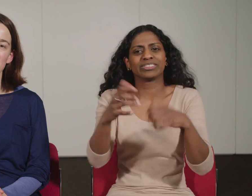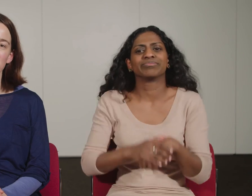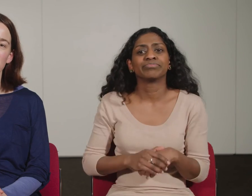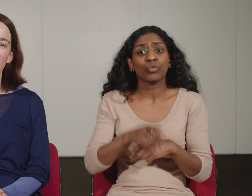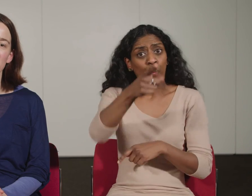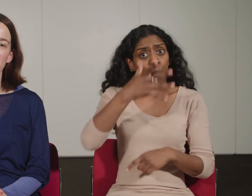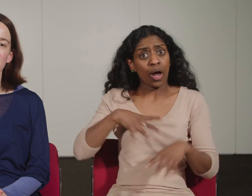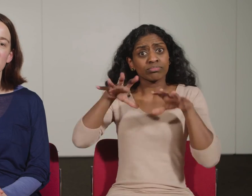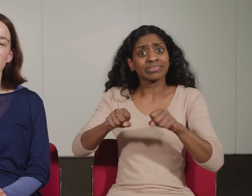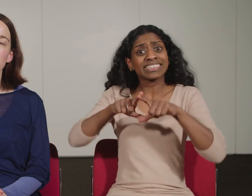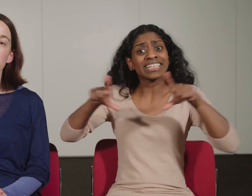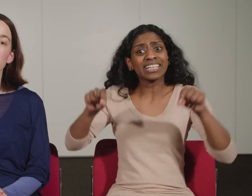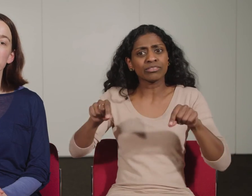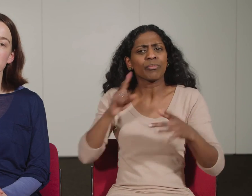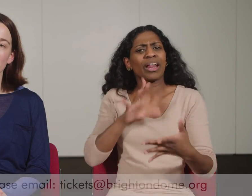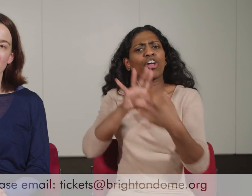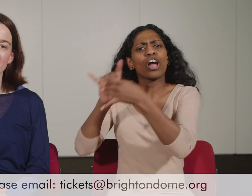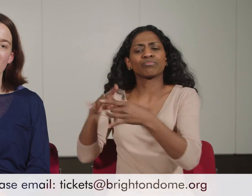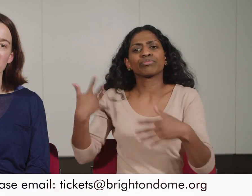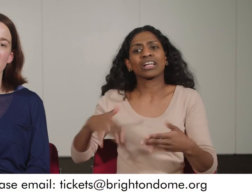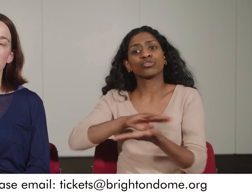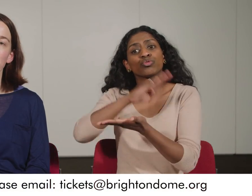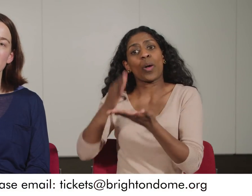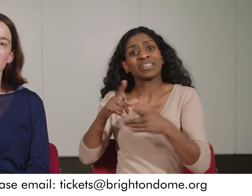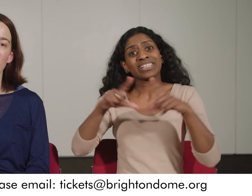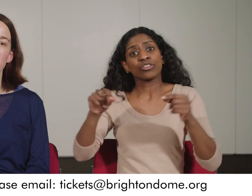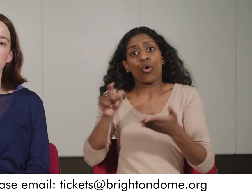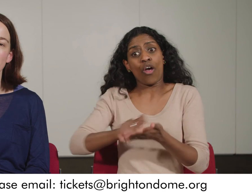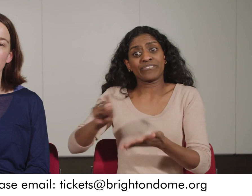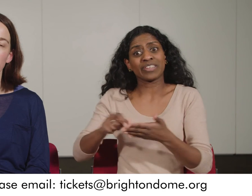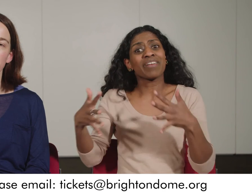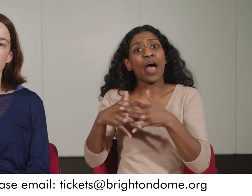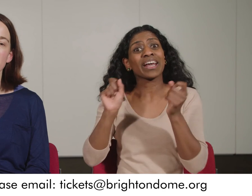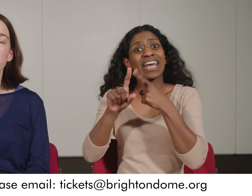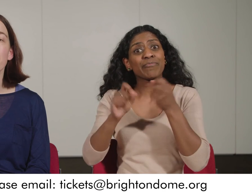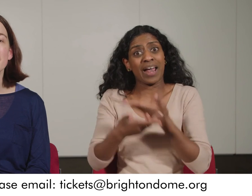who require them. To reserve your tickets, contact the Brighton Dome Ticket Office by